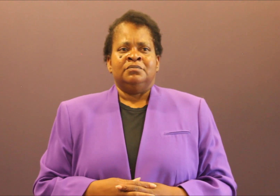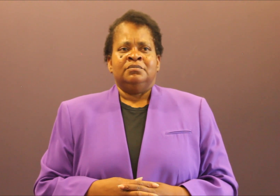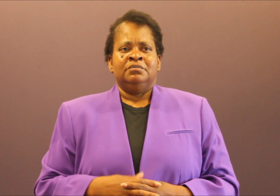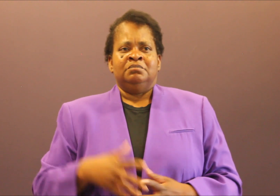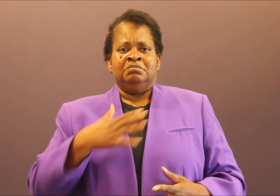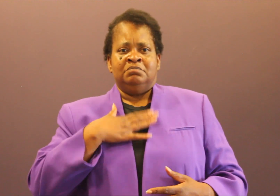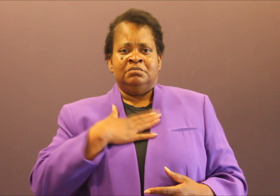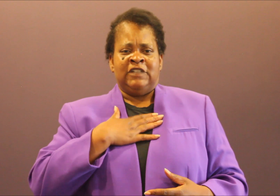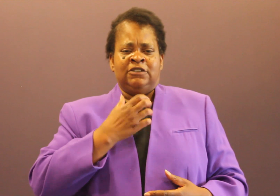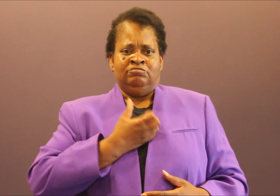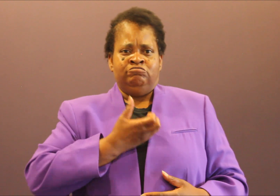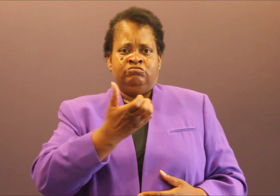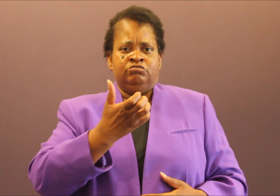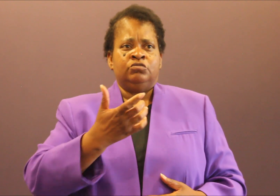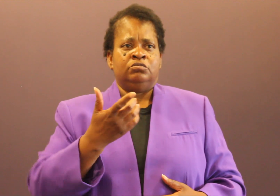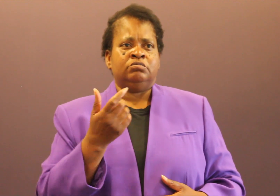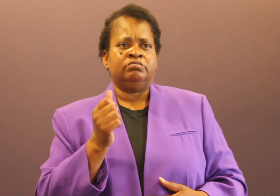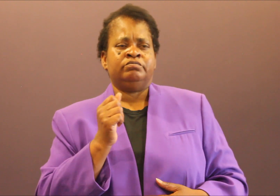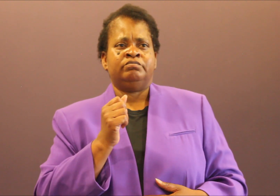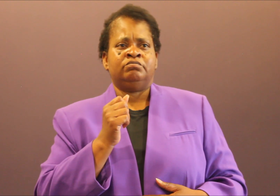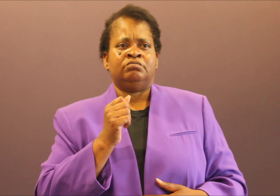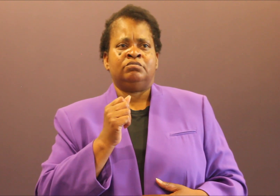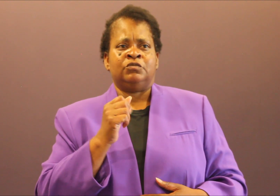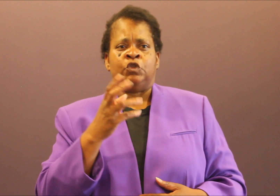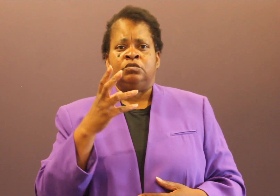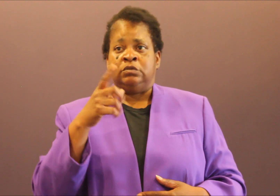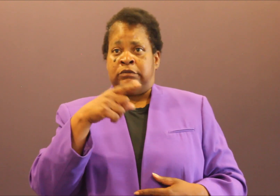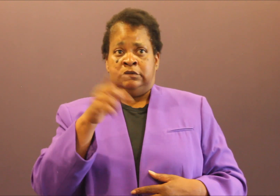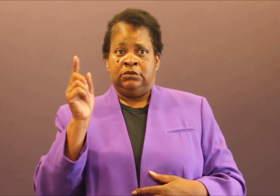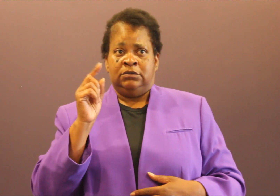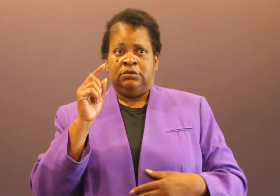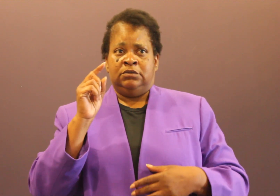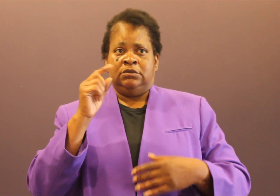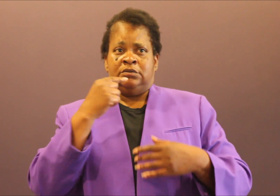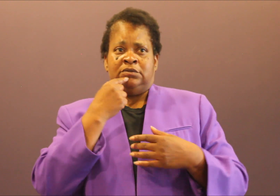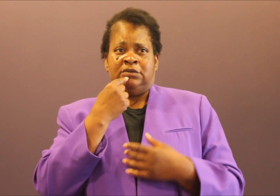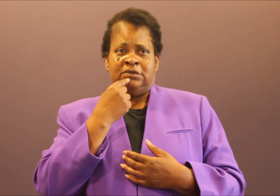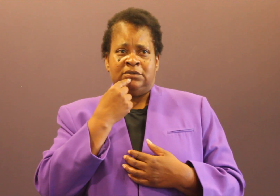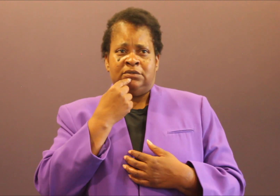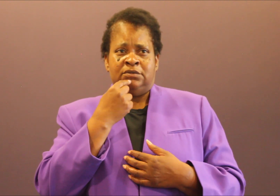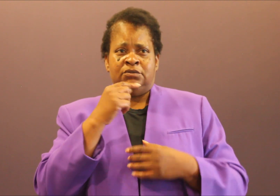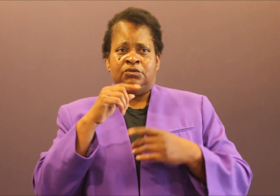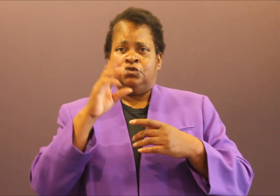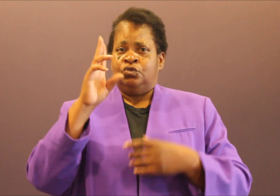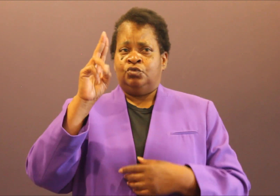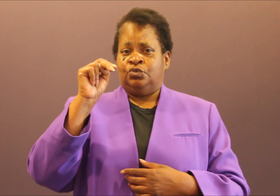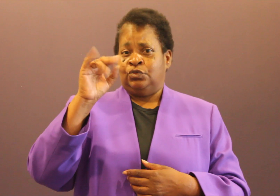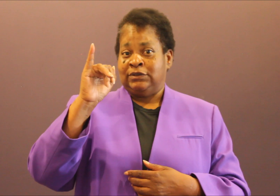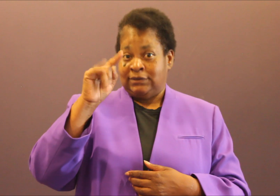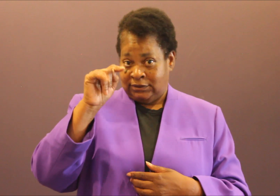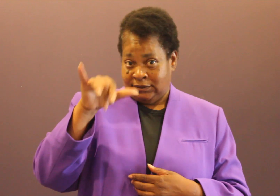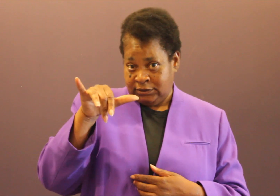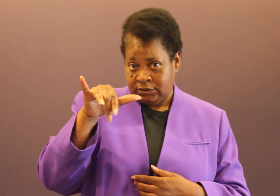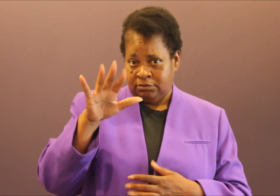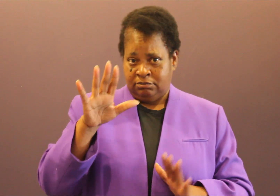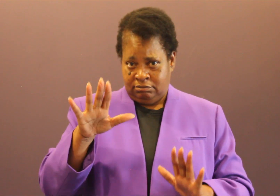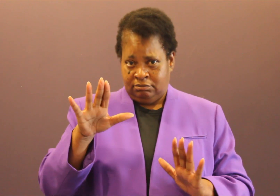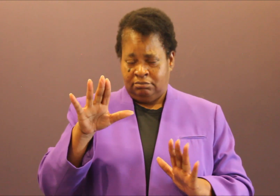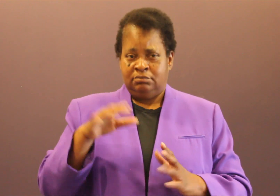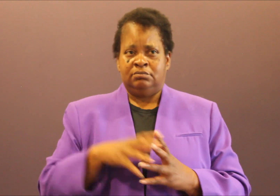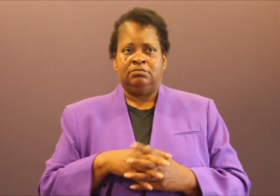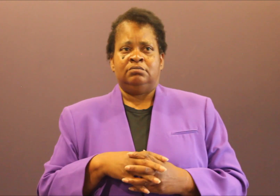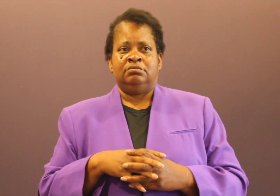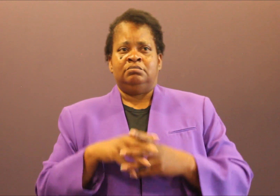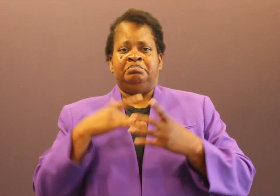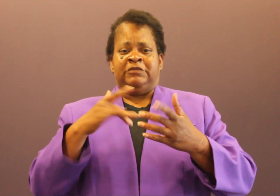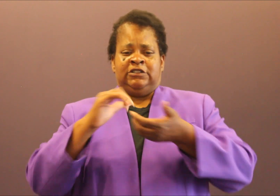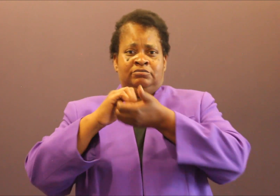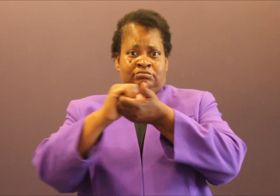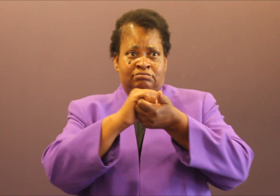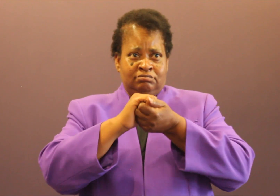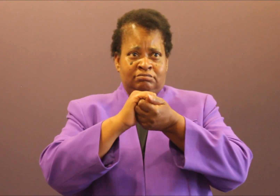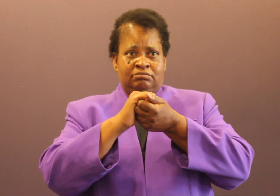tradition, the King says unity, it's always acquiescence to the status quo. The